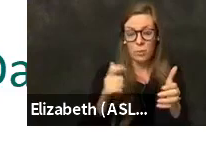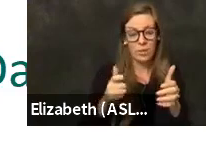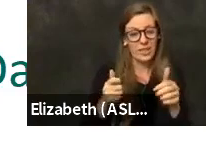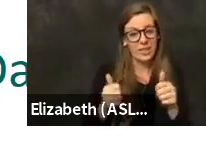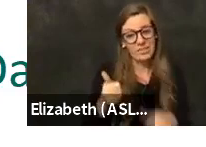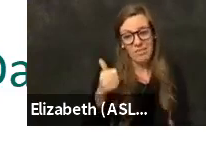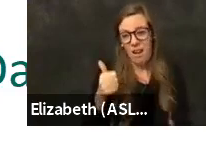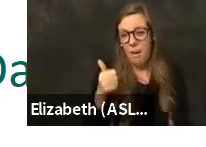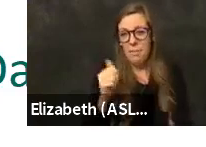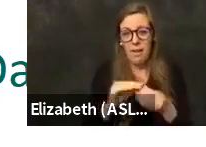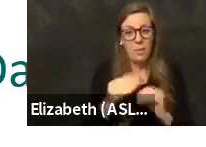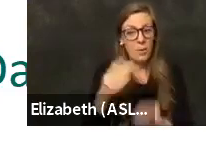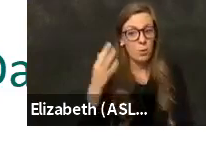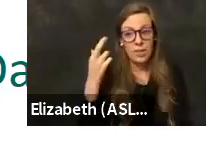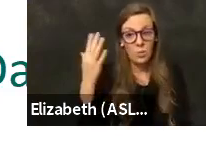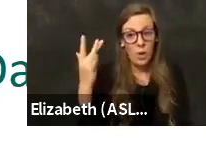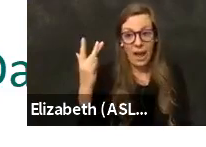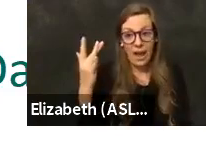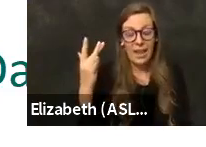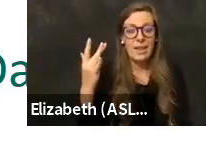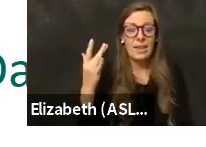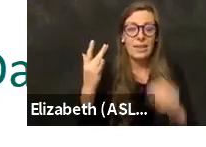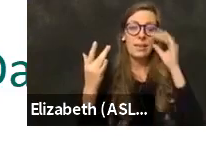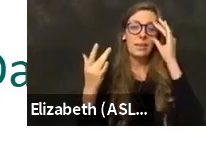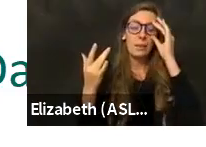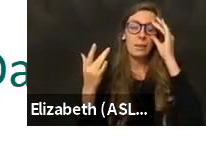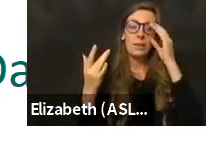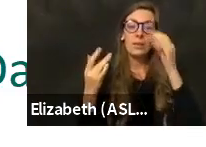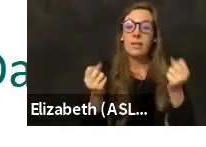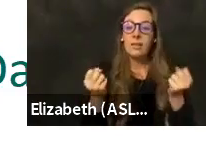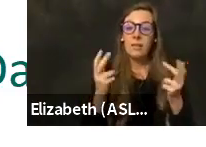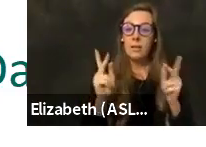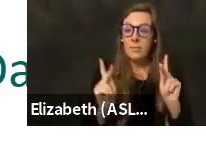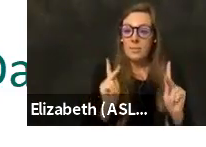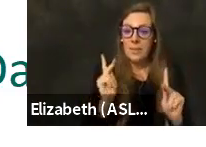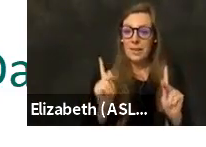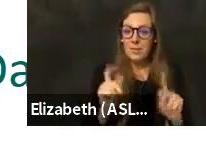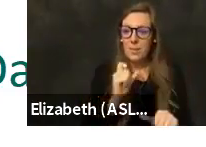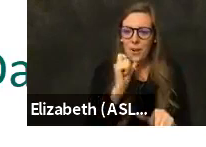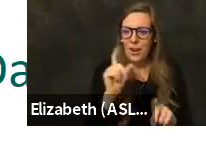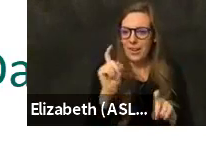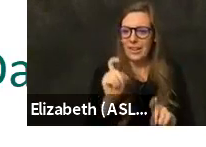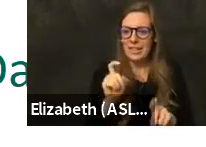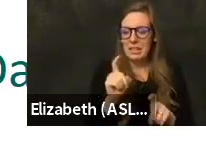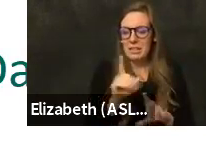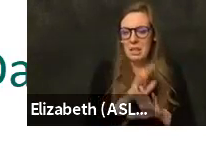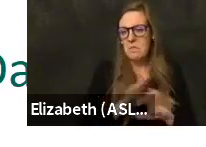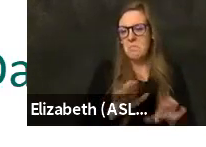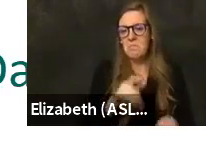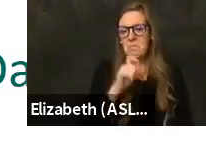And the reason for this is because many people are not getting tested. I think a lot of people wanted to get